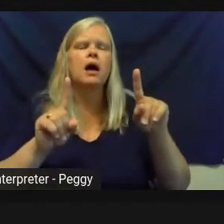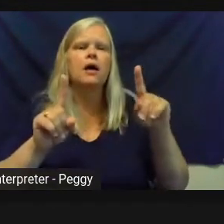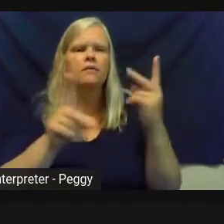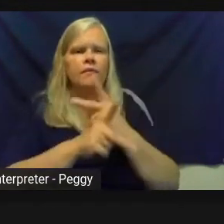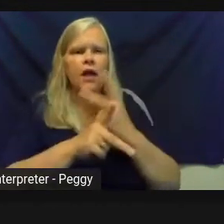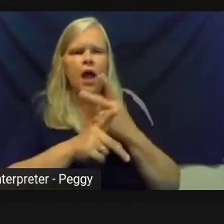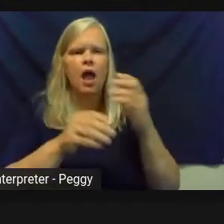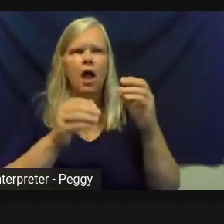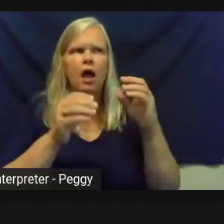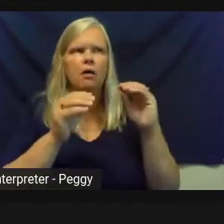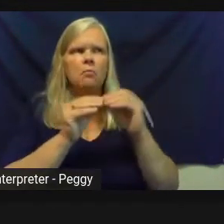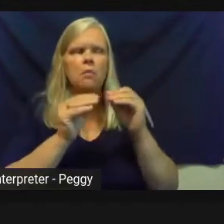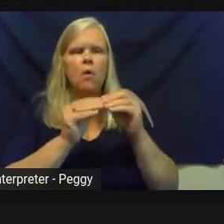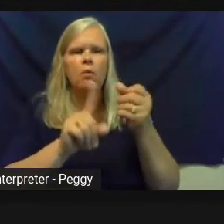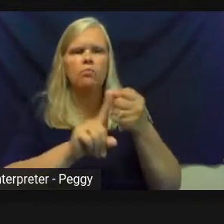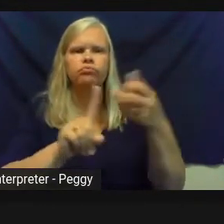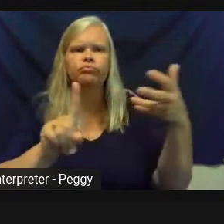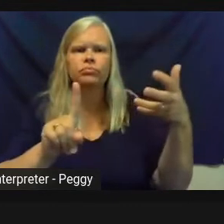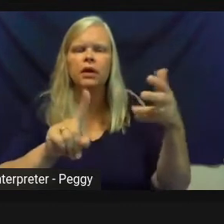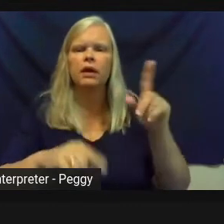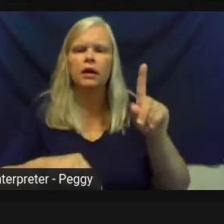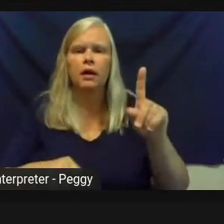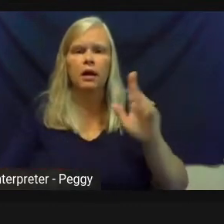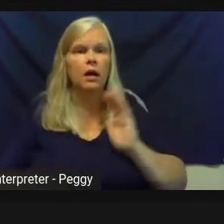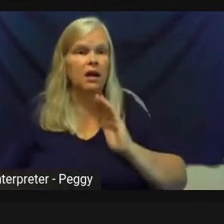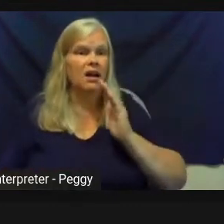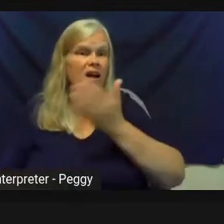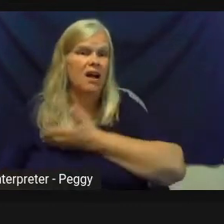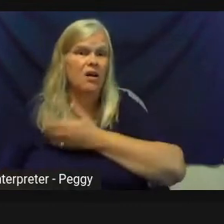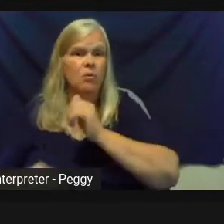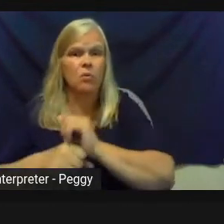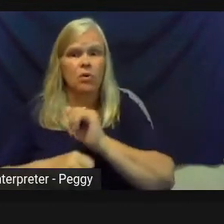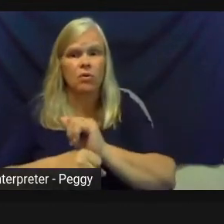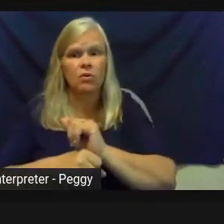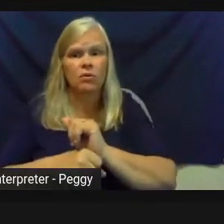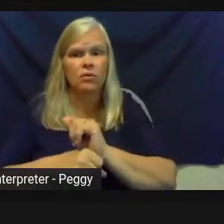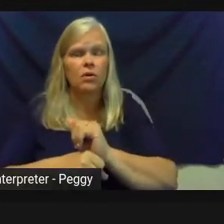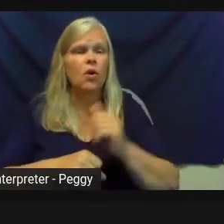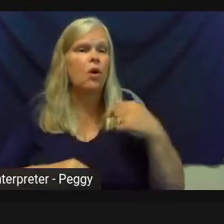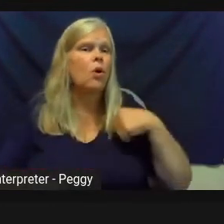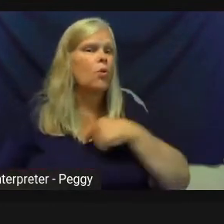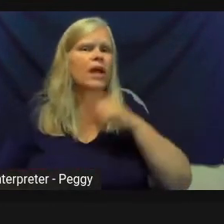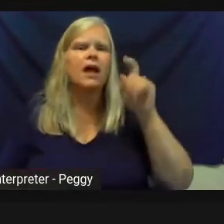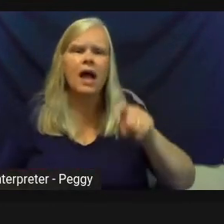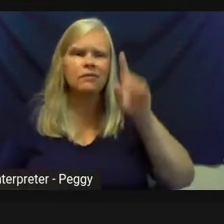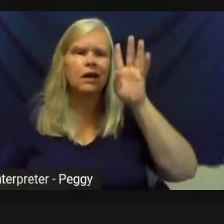You know, our work is everyone needs to continue to innovate in how we approach our work, whether it's